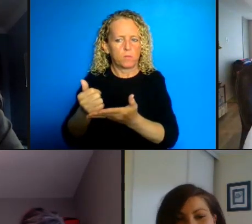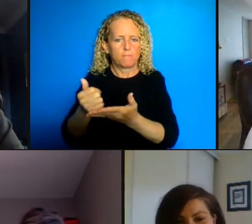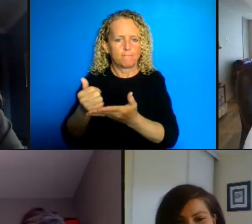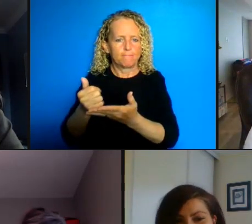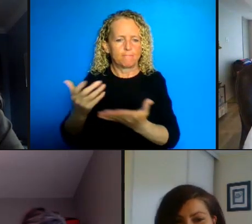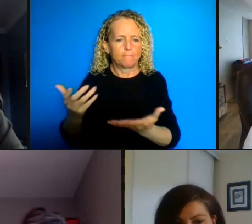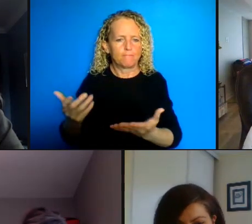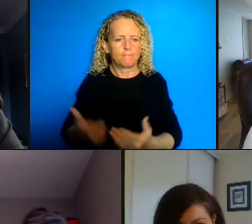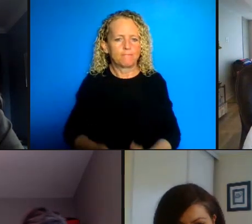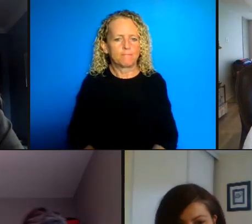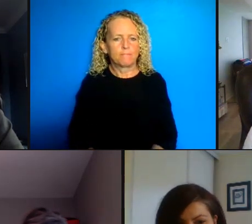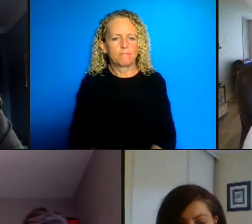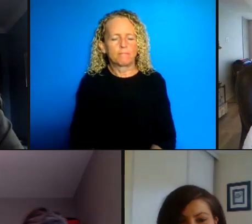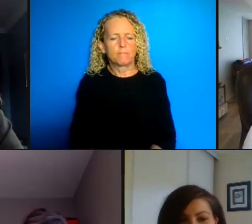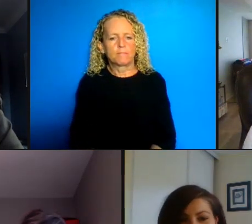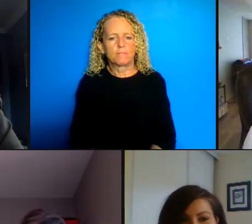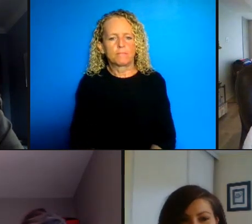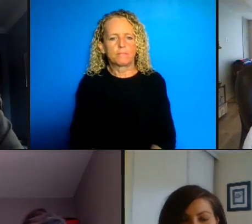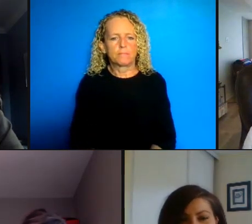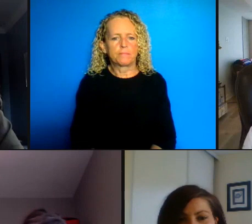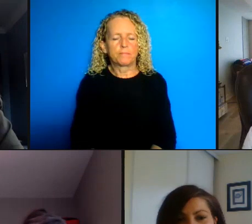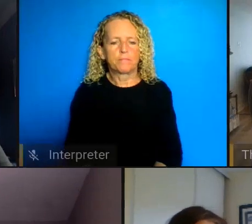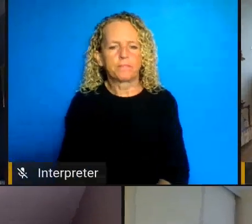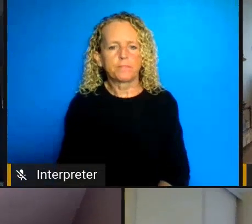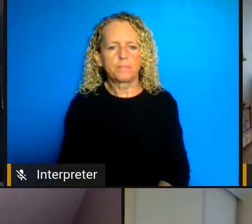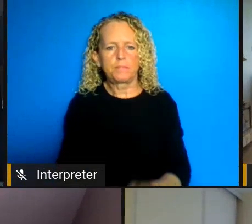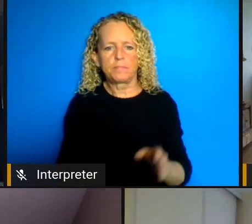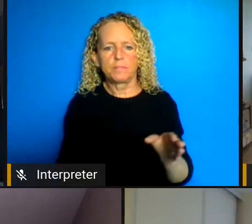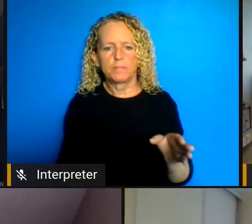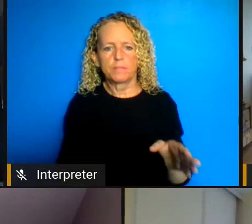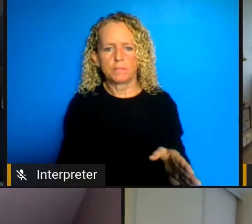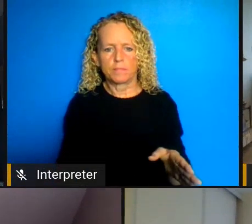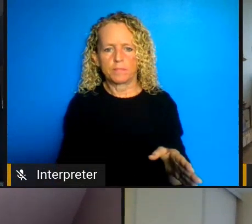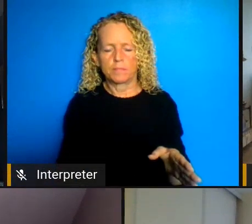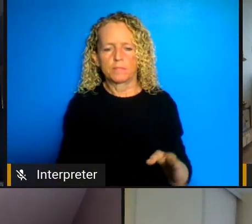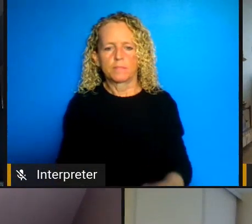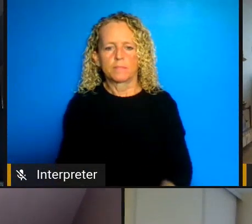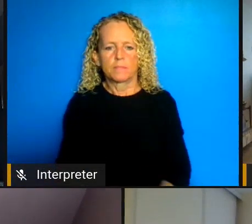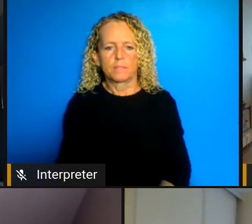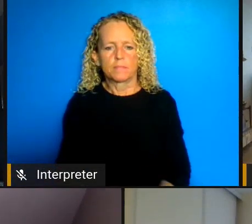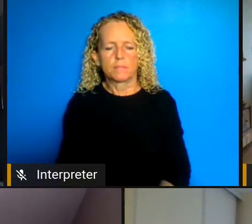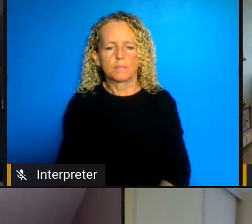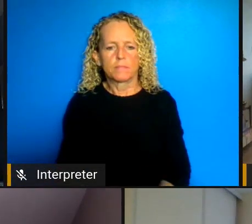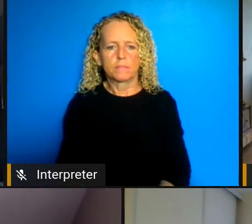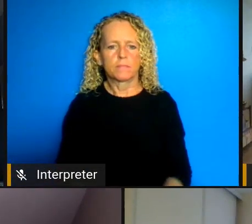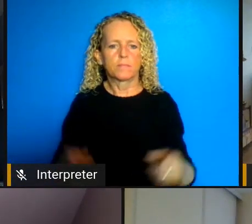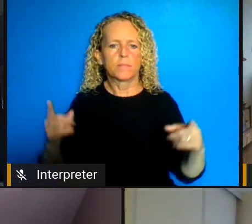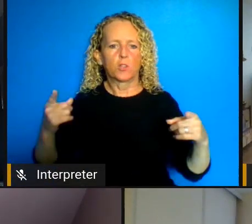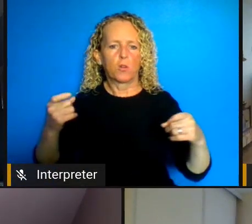think it's a complex sensor um so on one hand you know the, thery're,